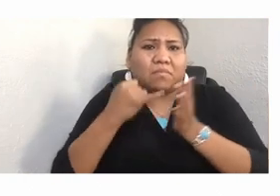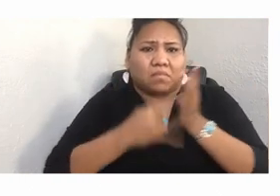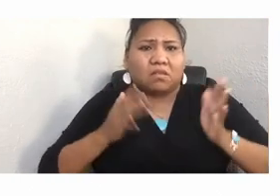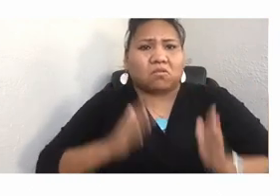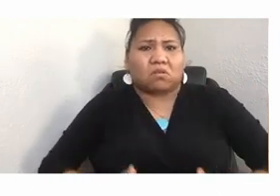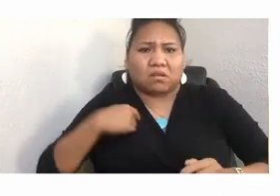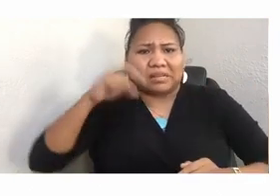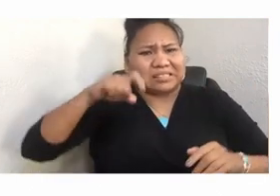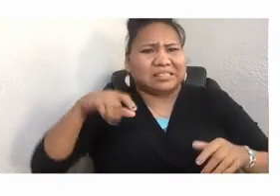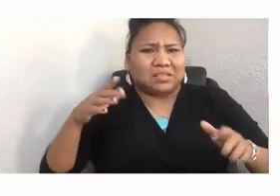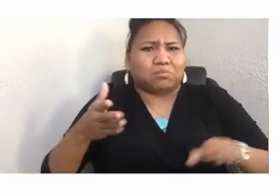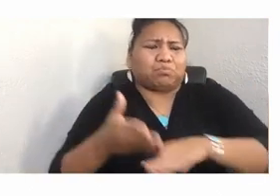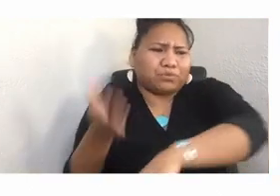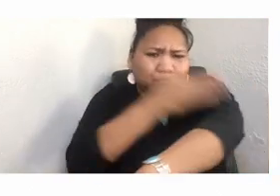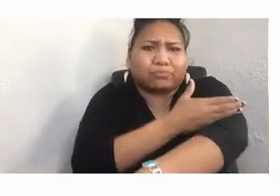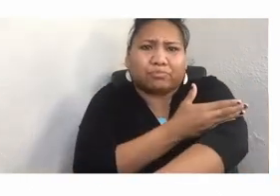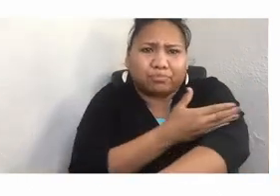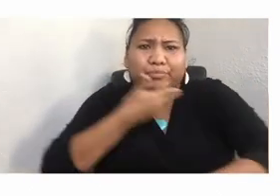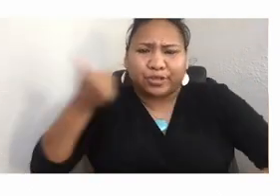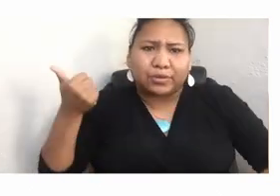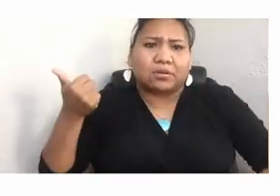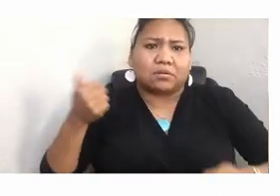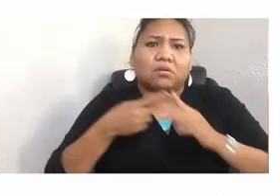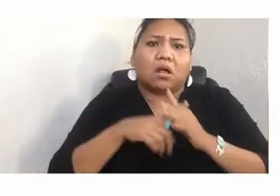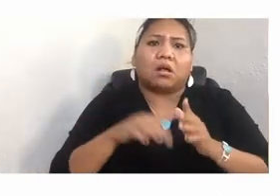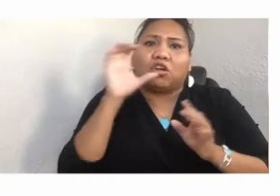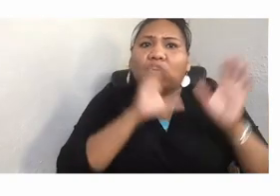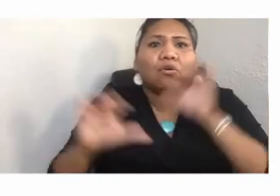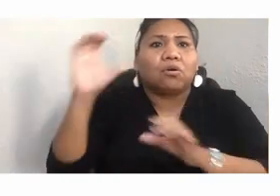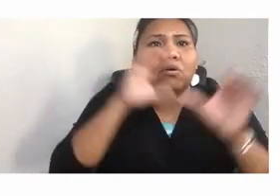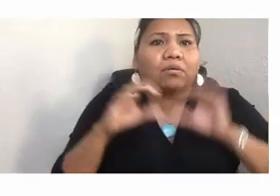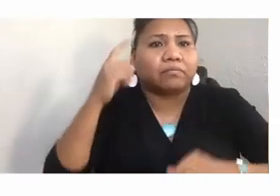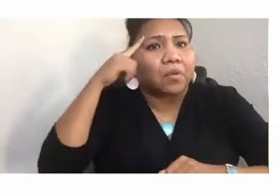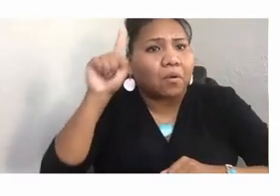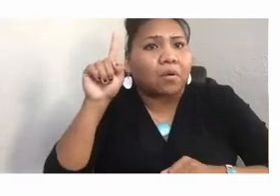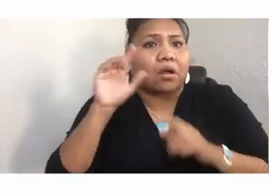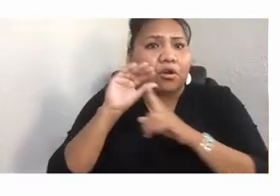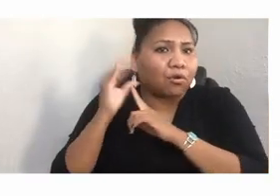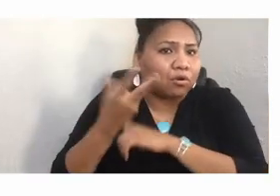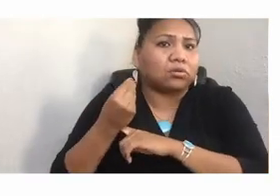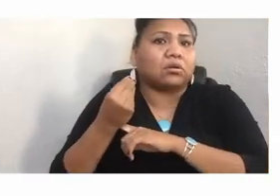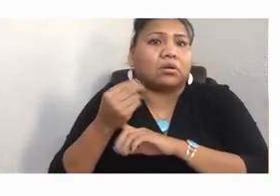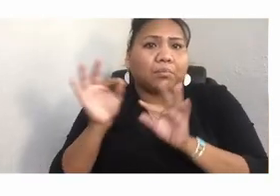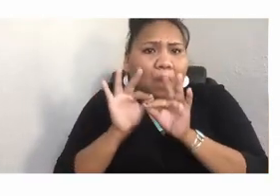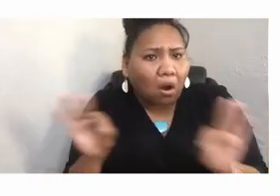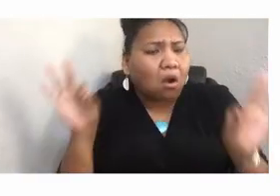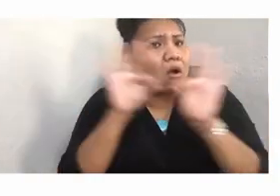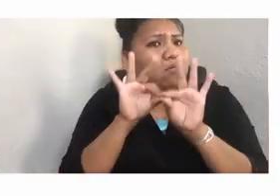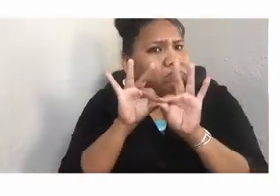I started looking for culturally relevant, comprehensive Native photography curricula that could help me to tell a story about who we are,